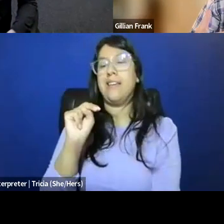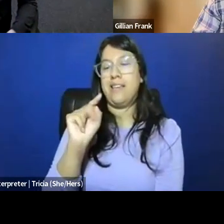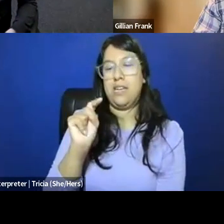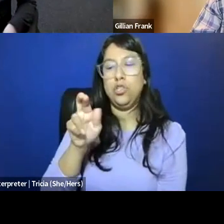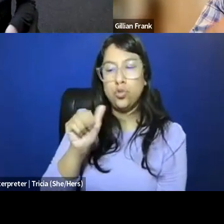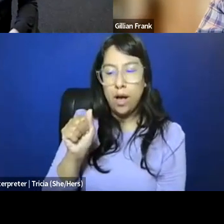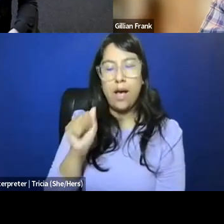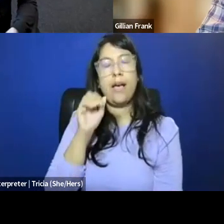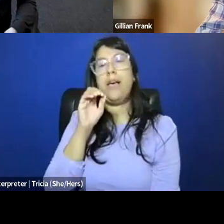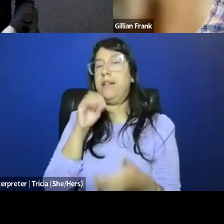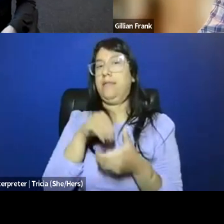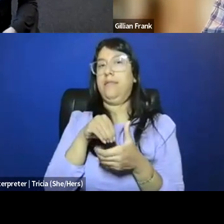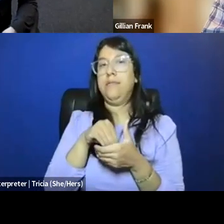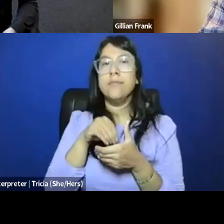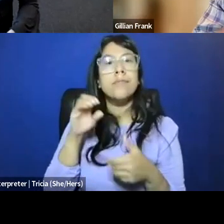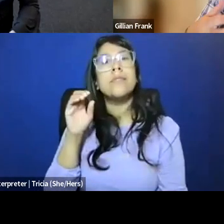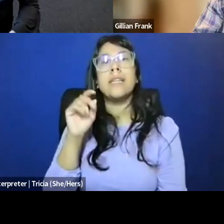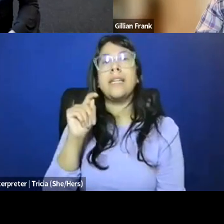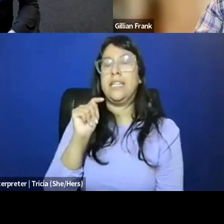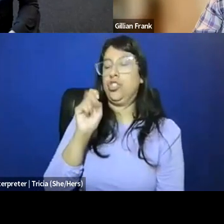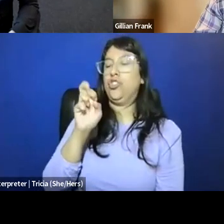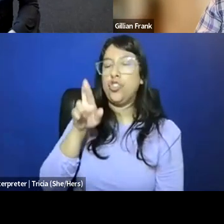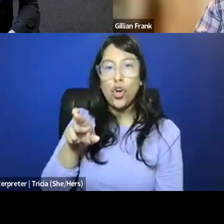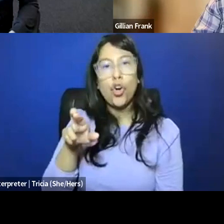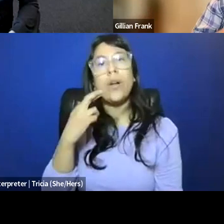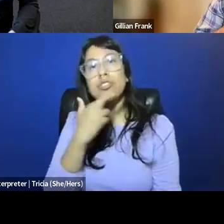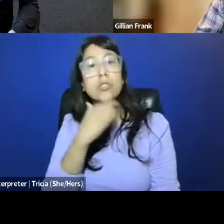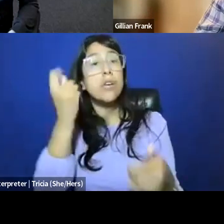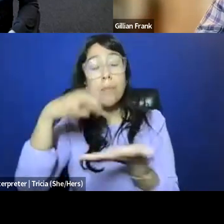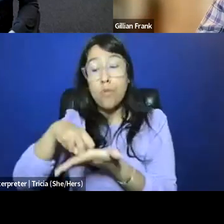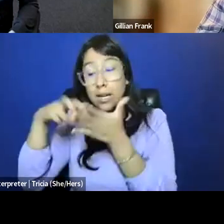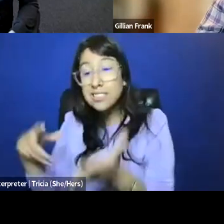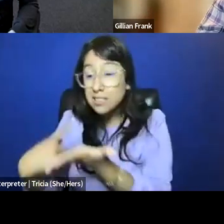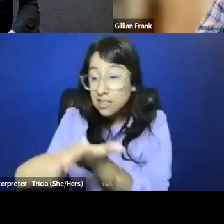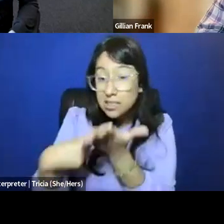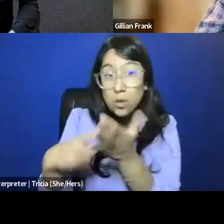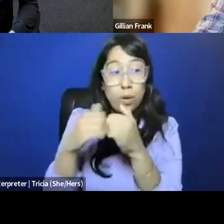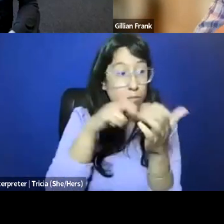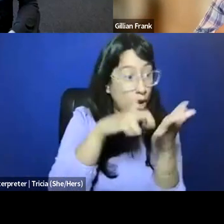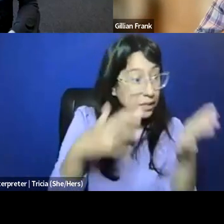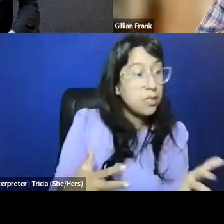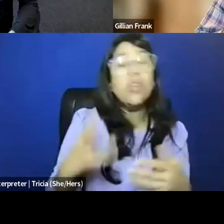and inter-religious debate, protestants arguing with Protestants, Jews arguing with Jews, everyone arguing with Catholics